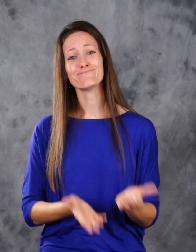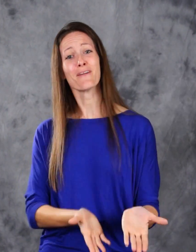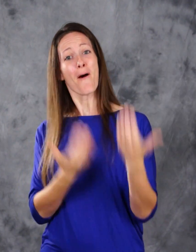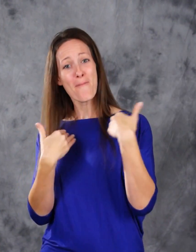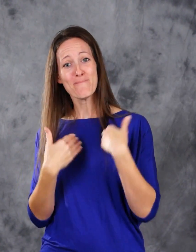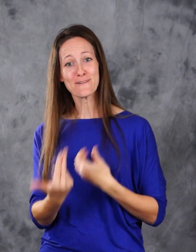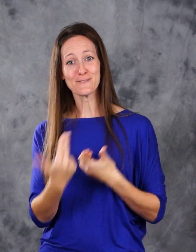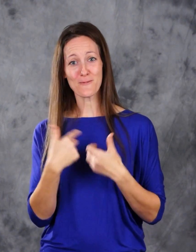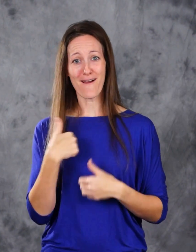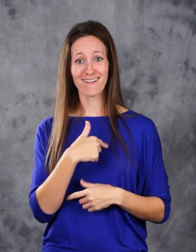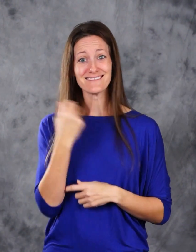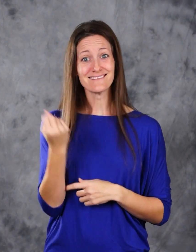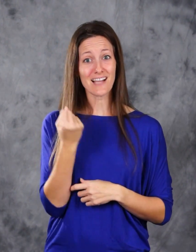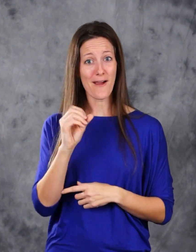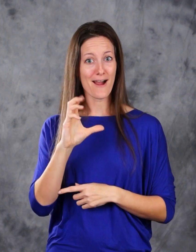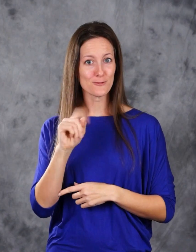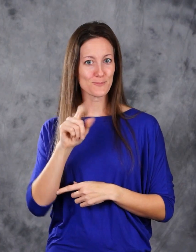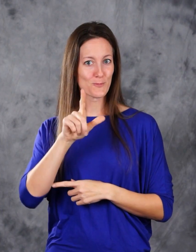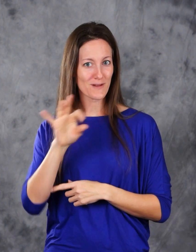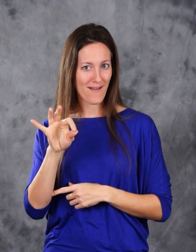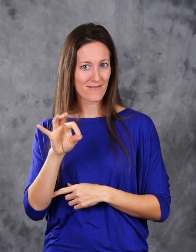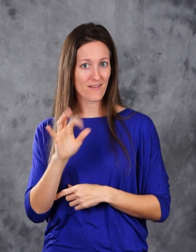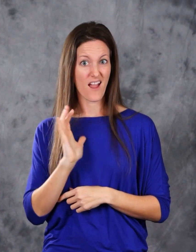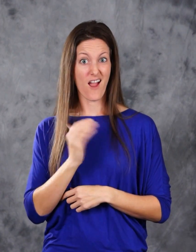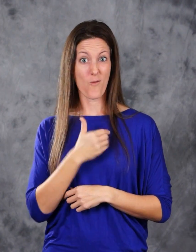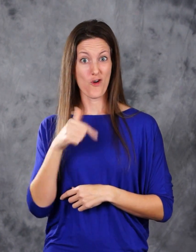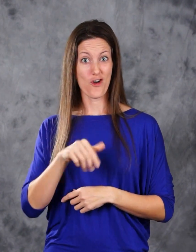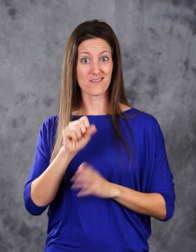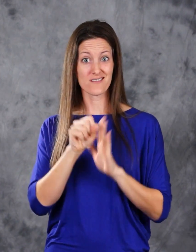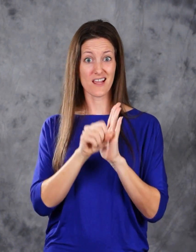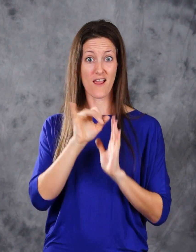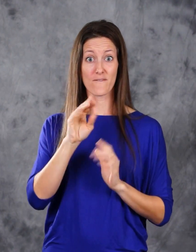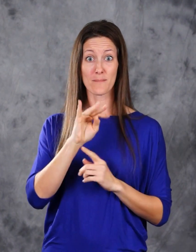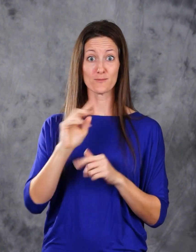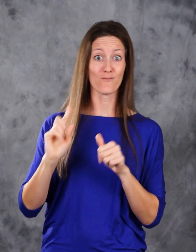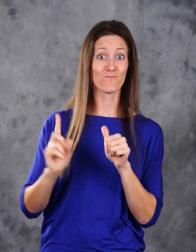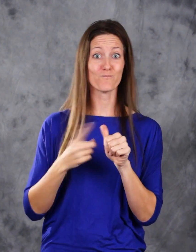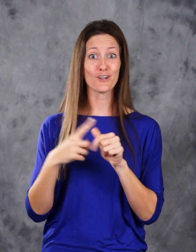Join us on Saturday, October 29th as the State of Minnesota hosts